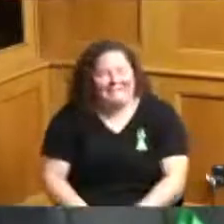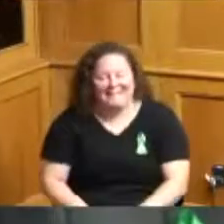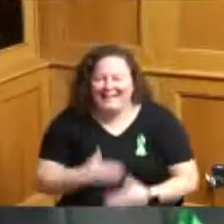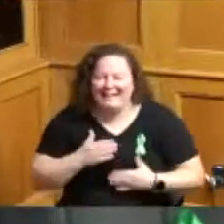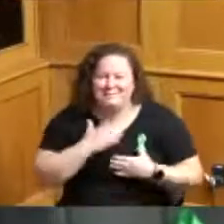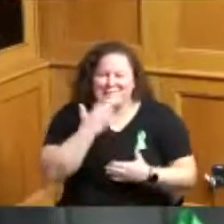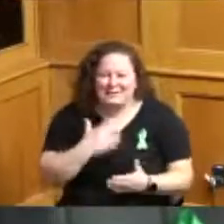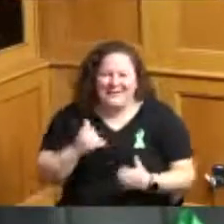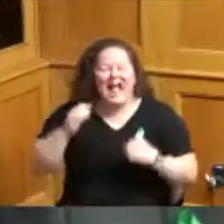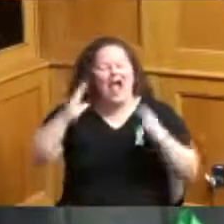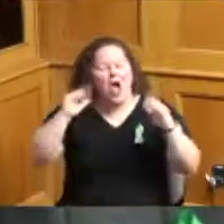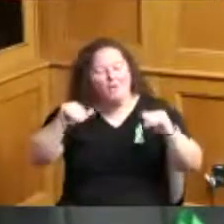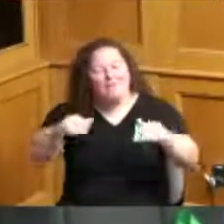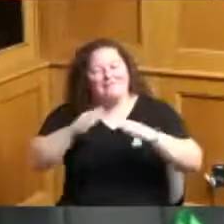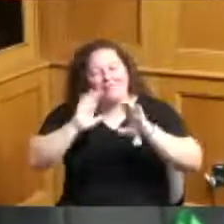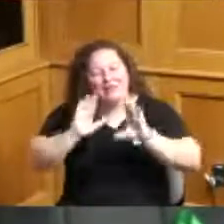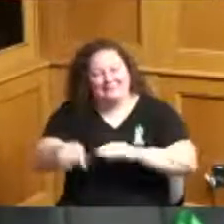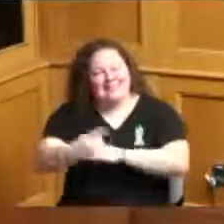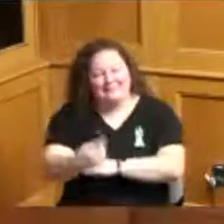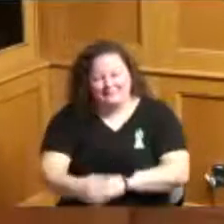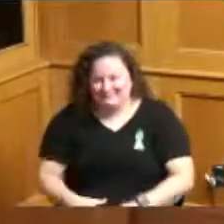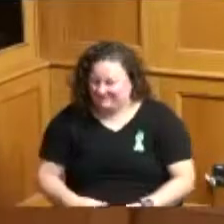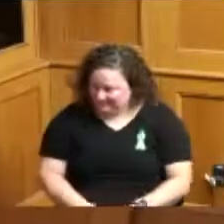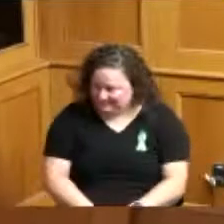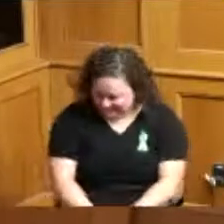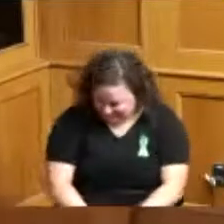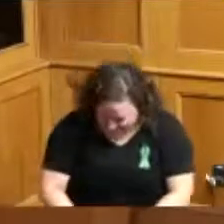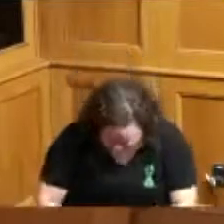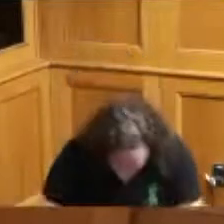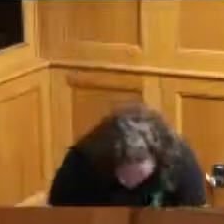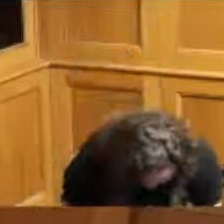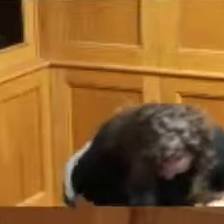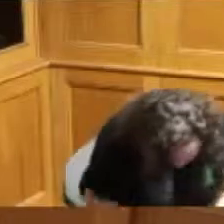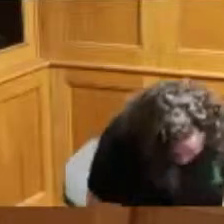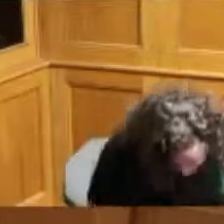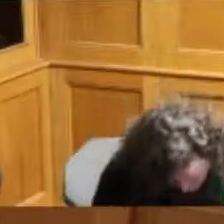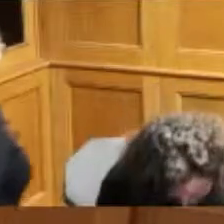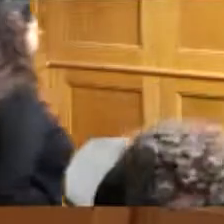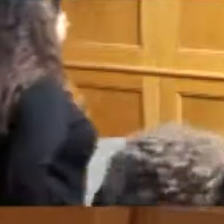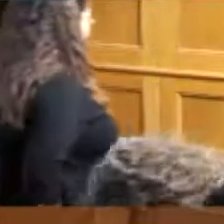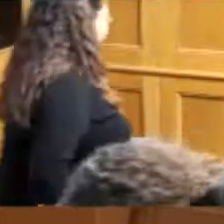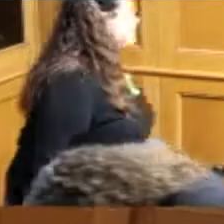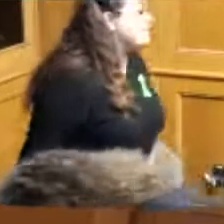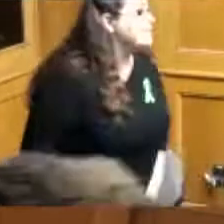it's fine tomorrow appreciate it thank you thank you Jeff Aluotto our Administrator thank you Madam